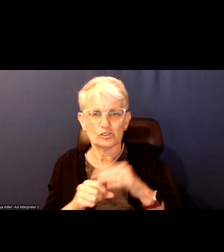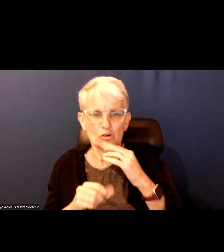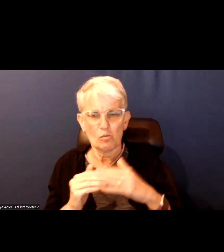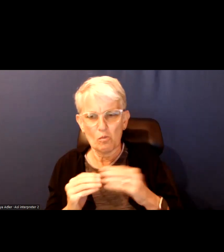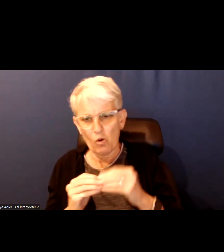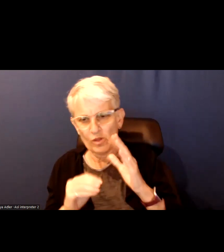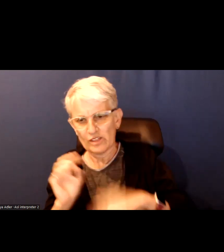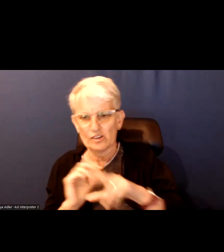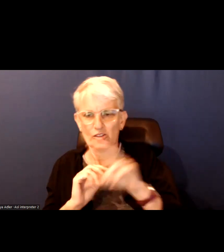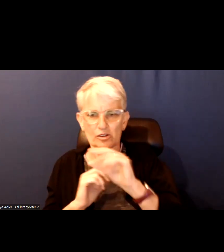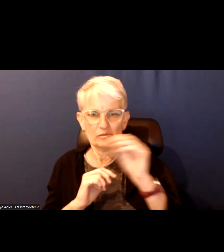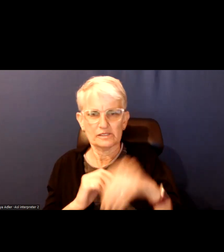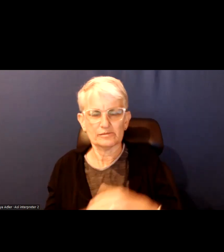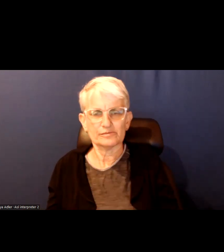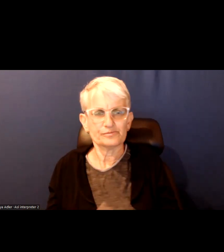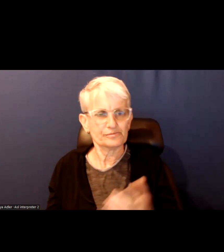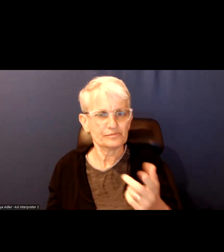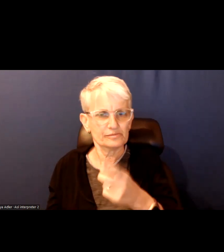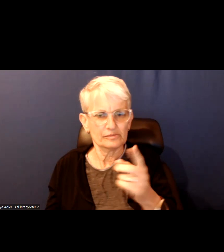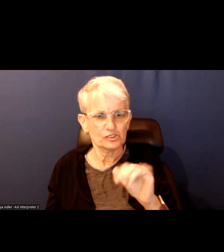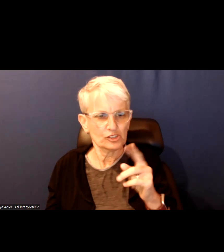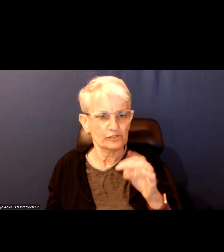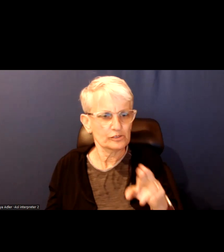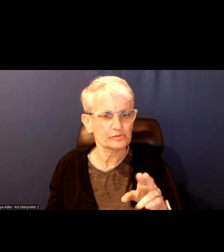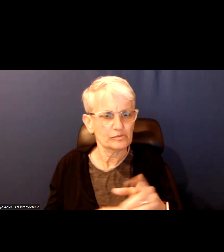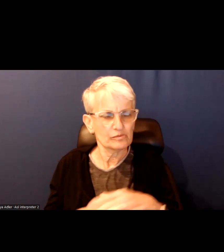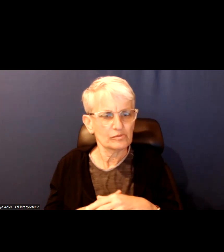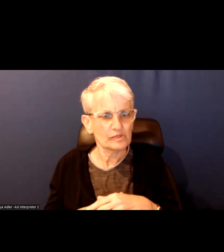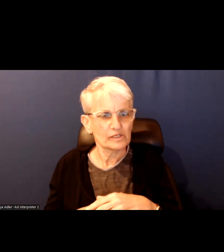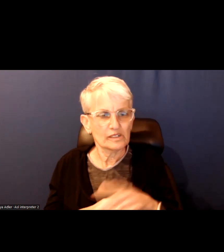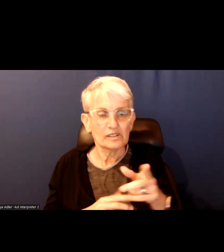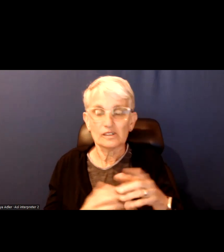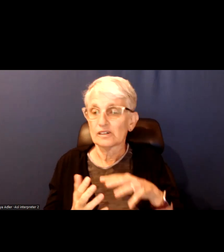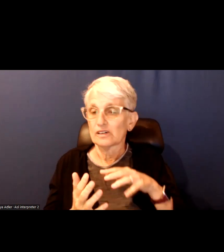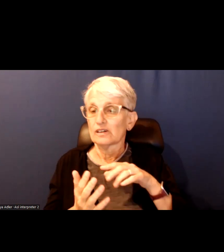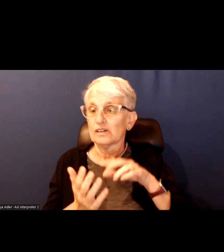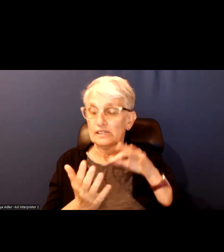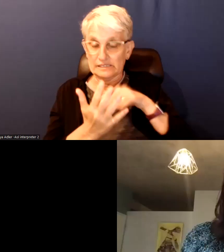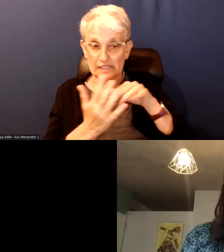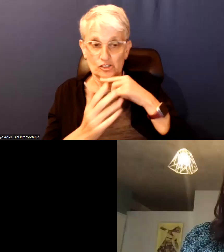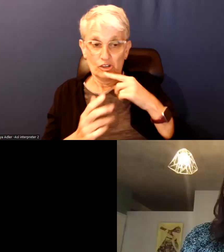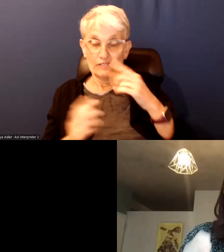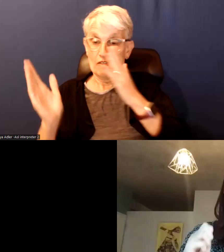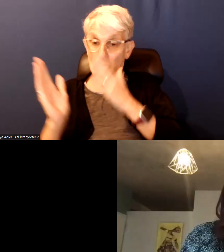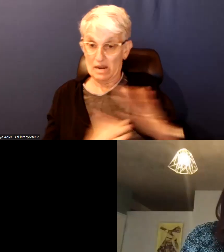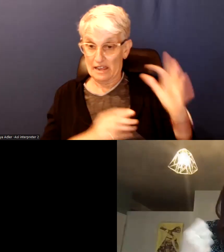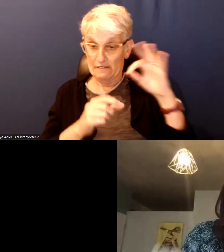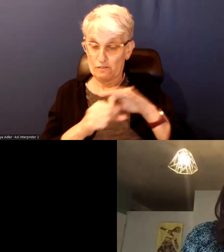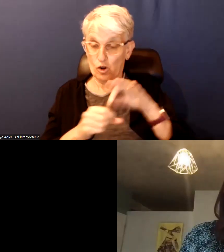Jennifer, want to go first? Study showed give a plant about you are most likely to vote.